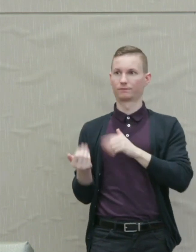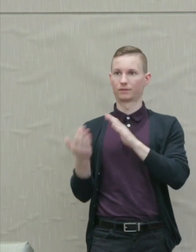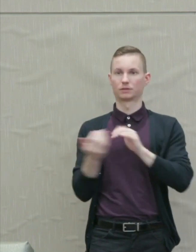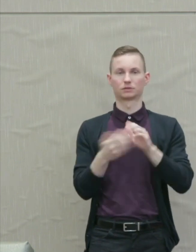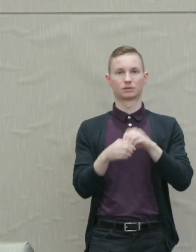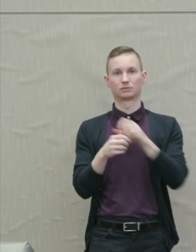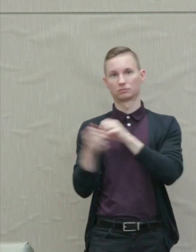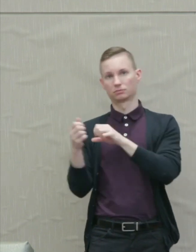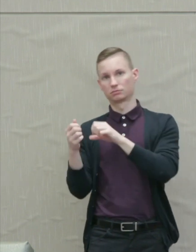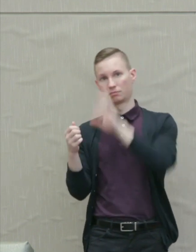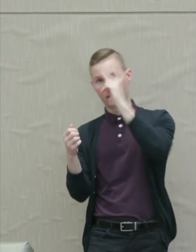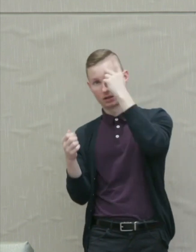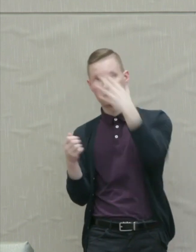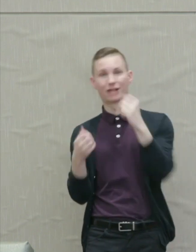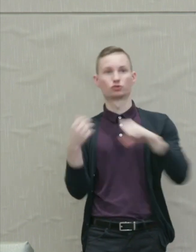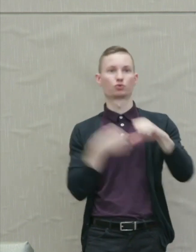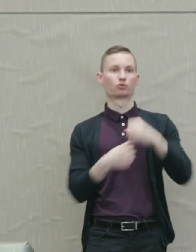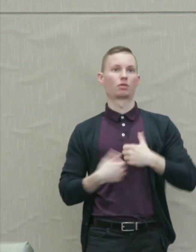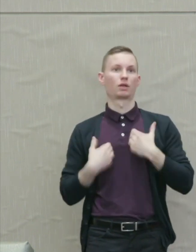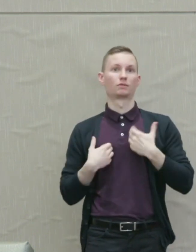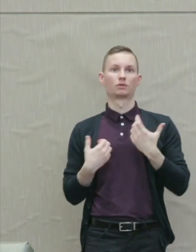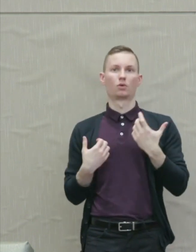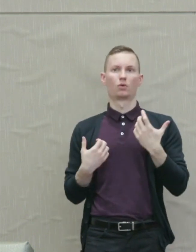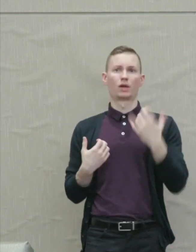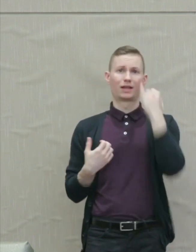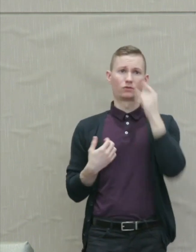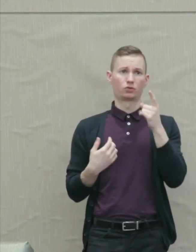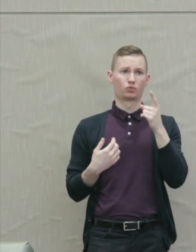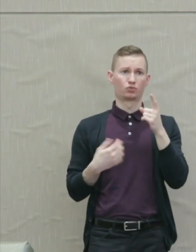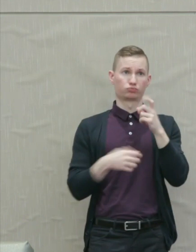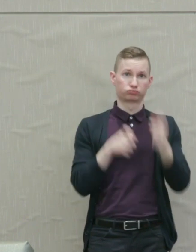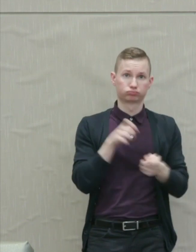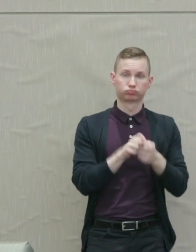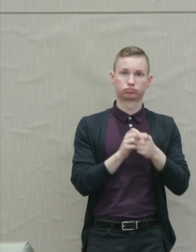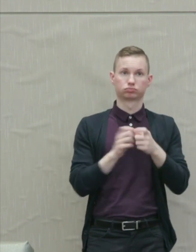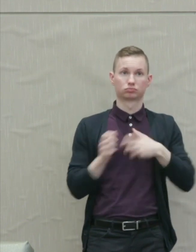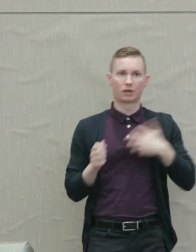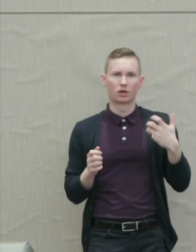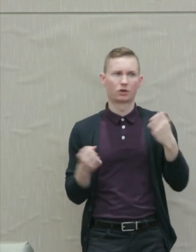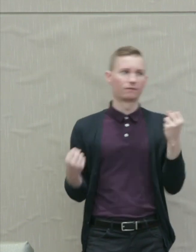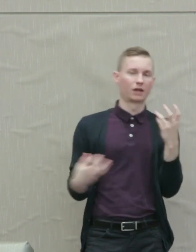and social life. Lashing out in anger and fear does not solve the problem.